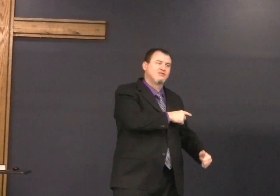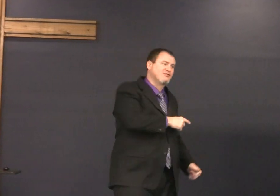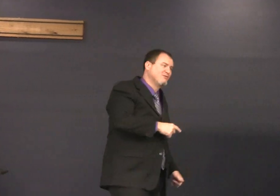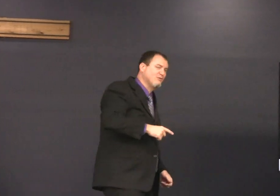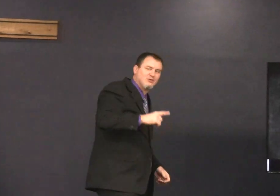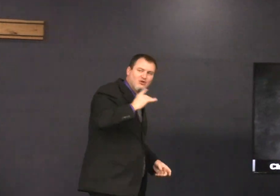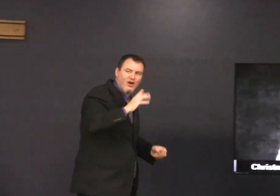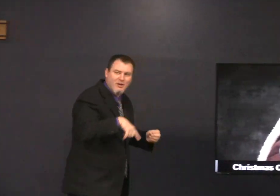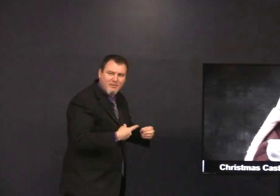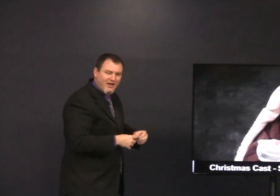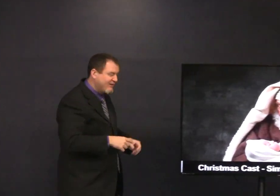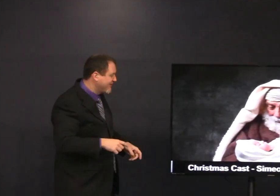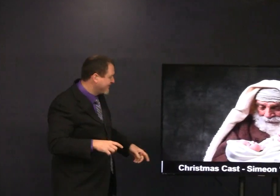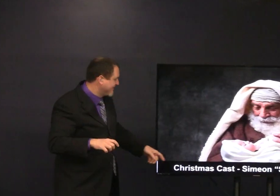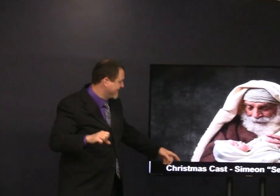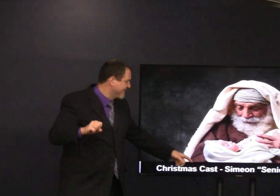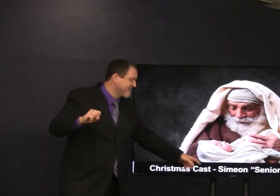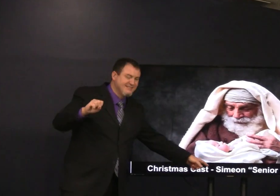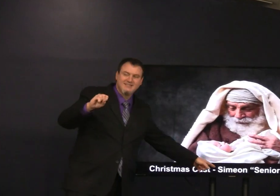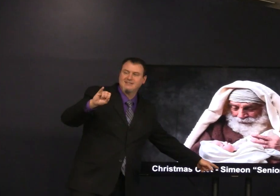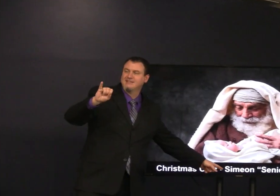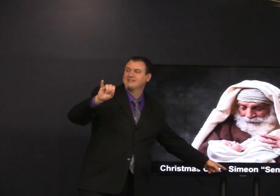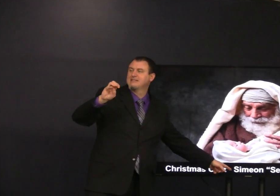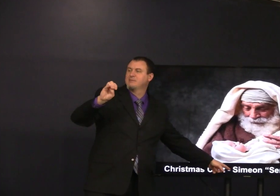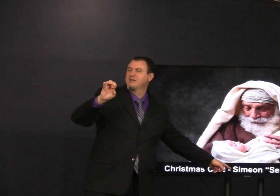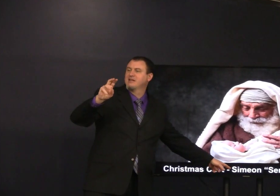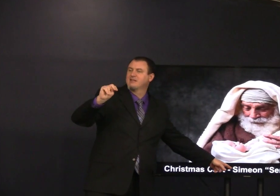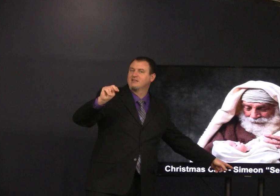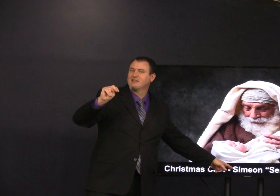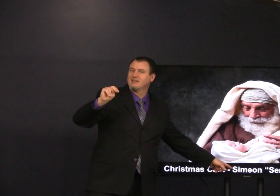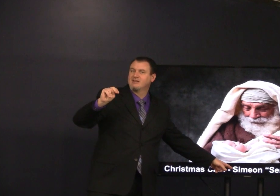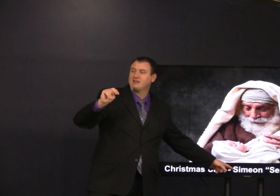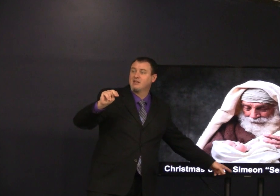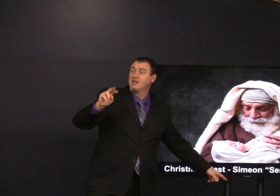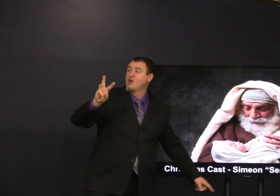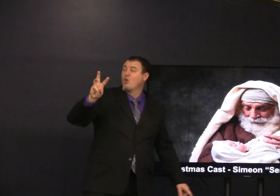first looked at Simeon